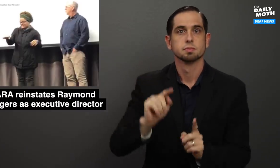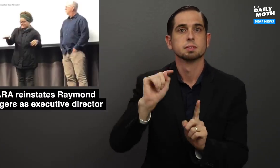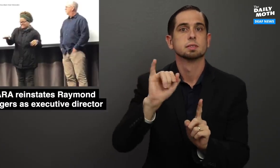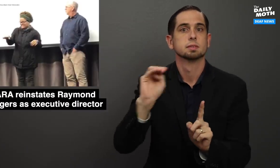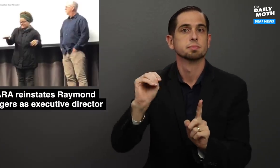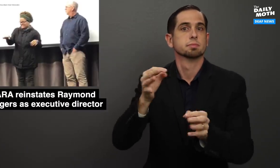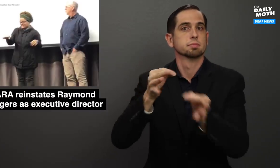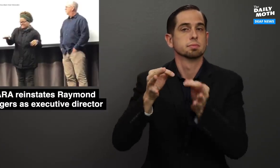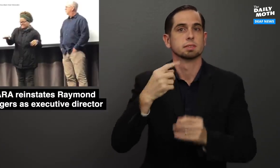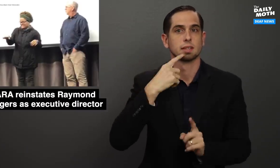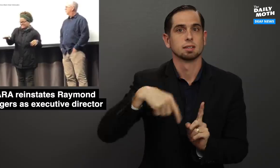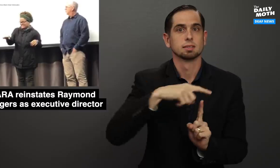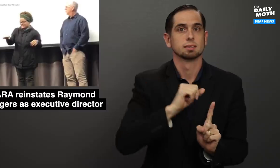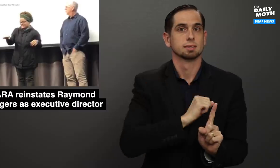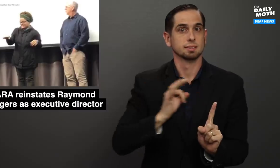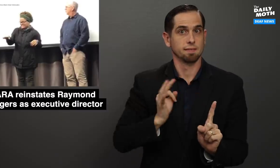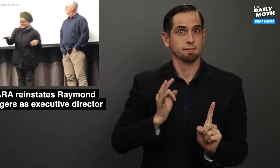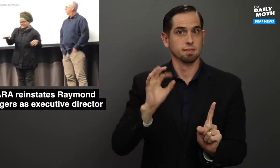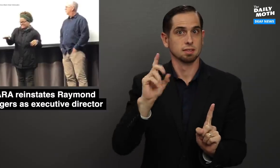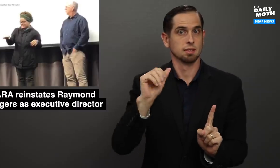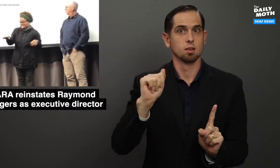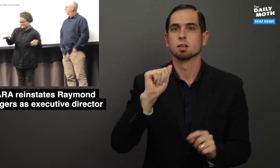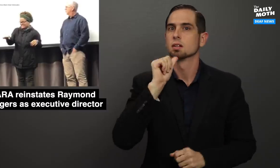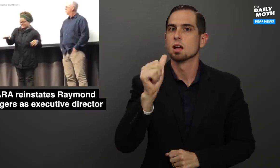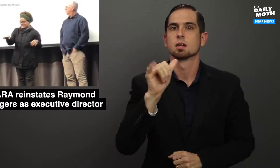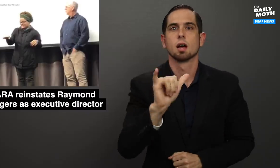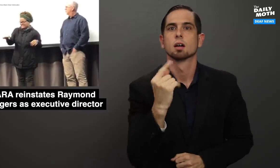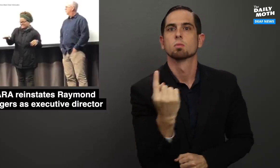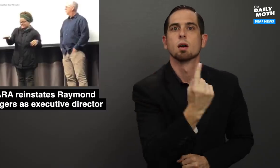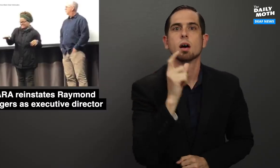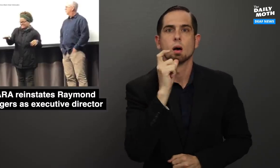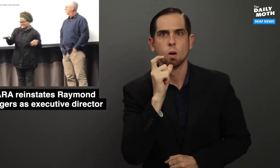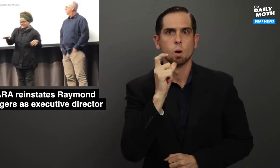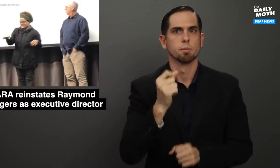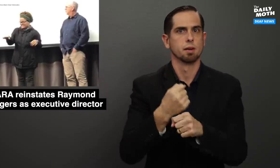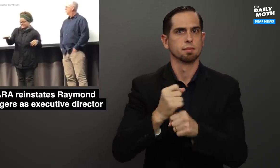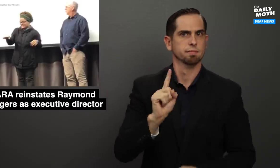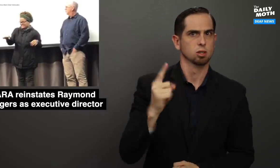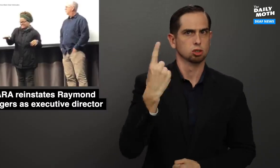Timm said the staff were not the ones who made